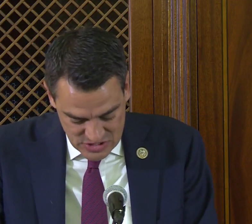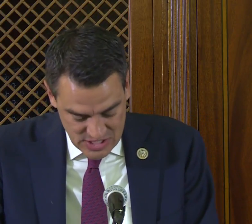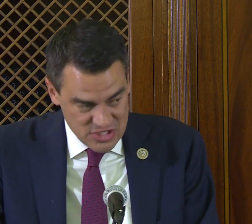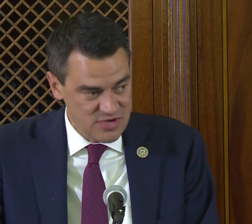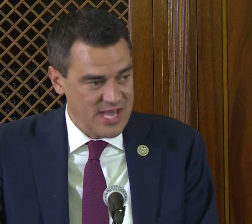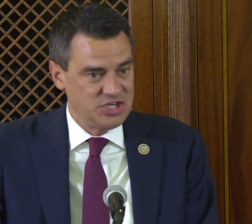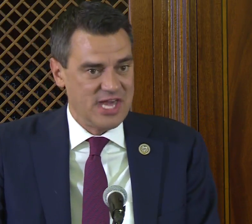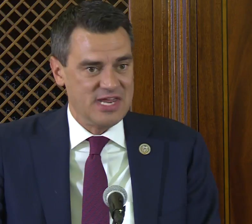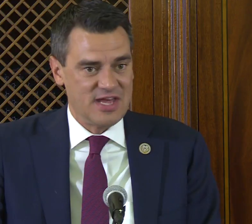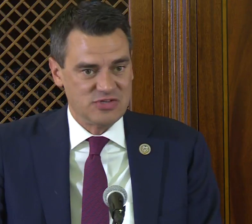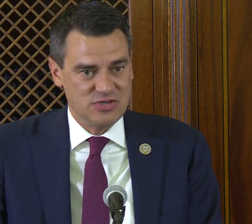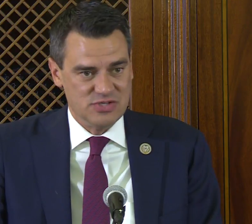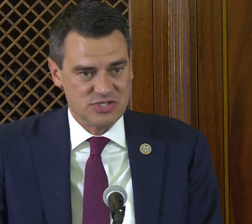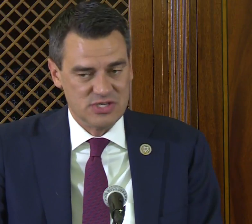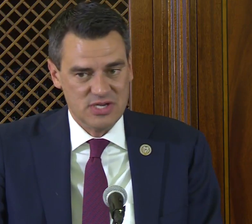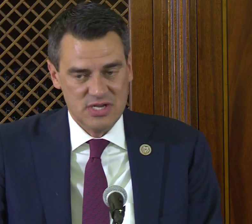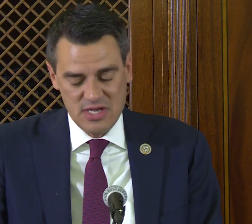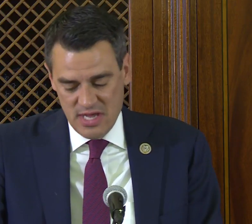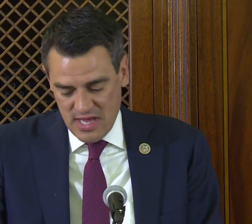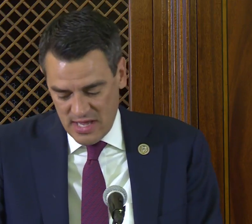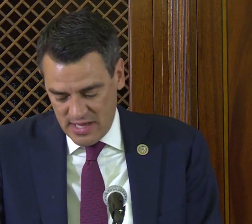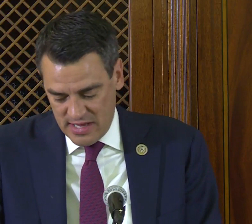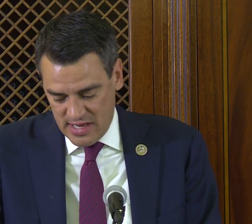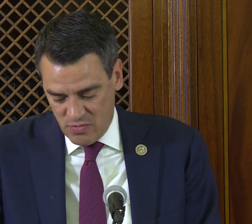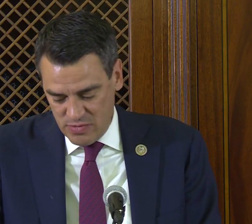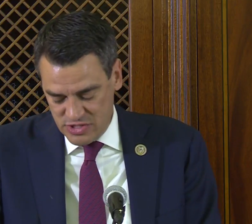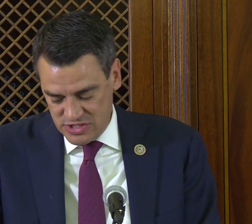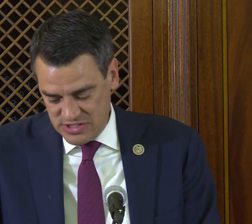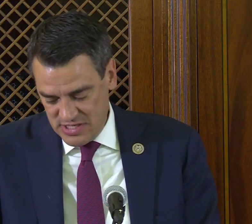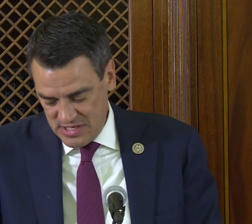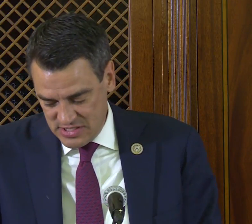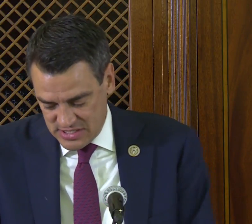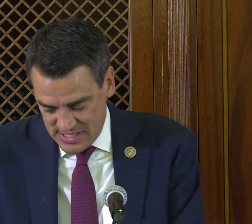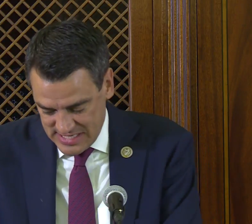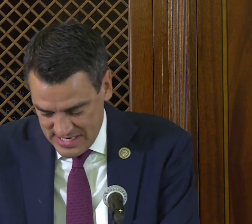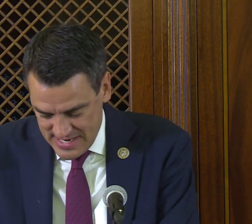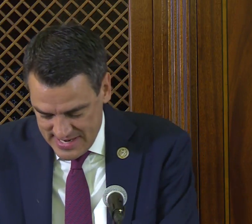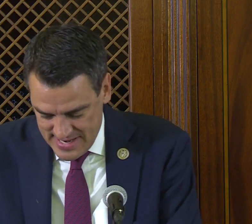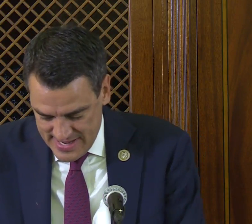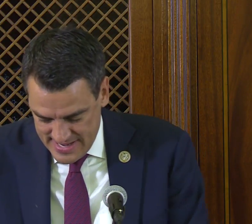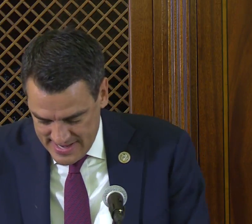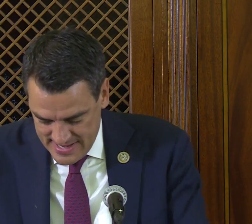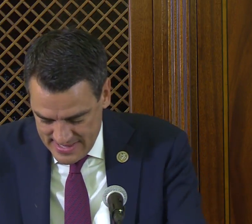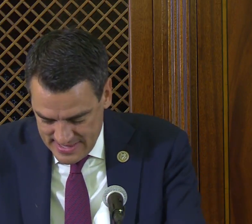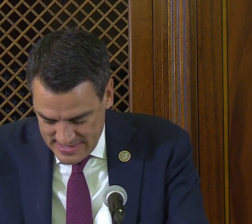to continue educating deaf students, and we were just discussing